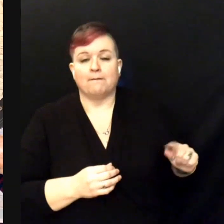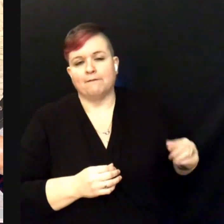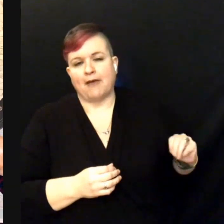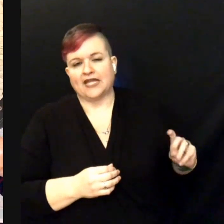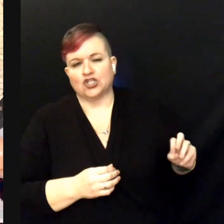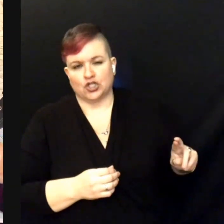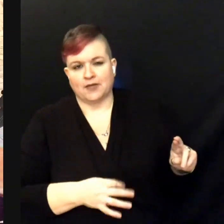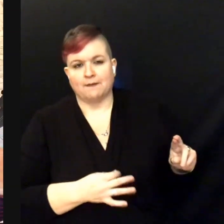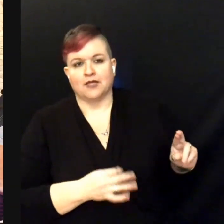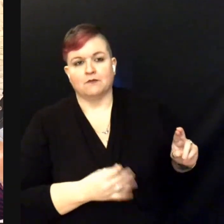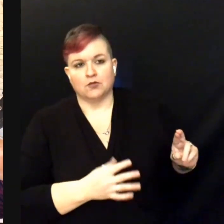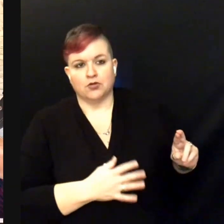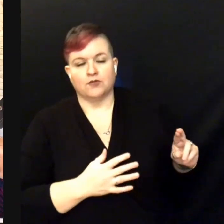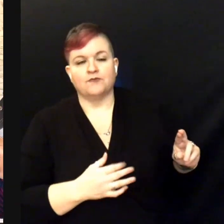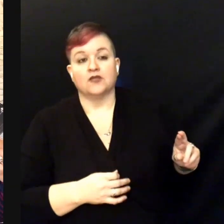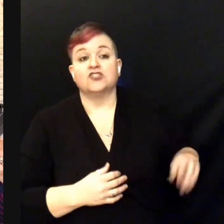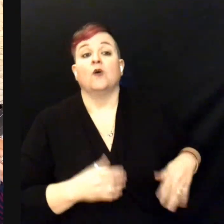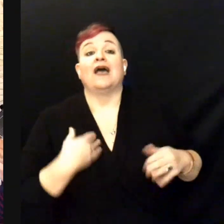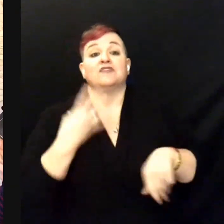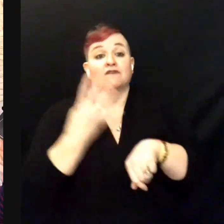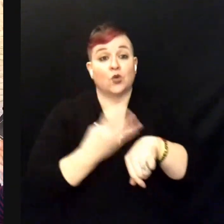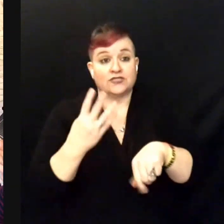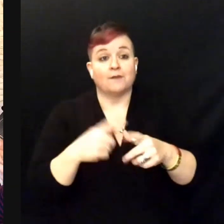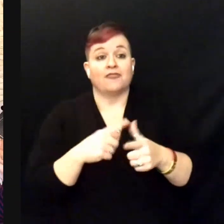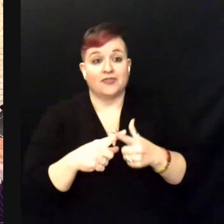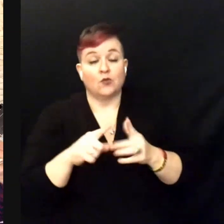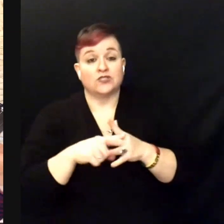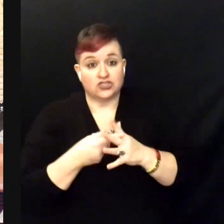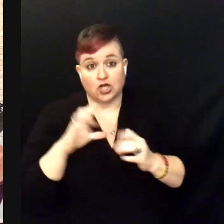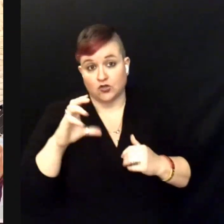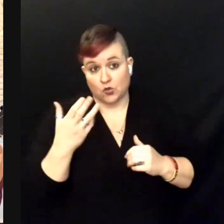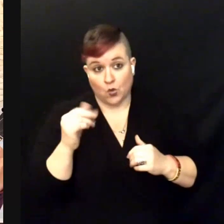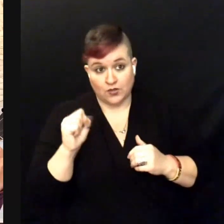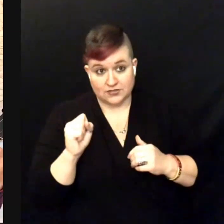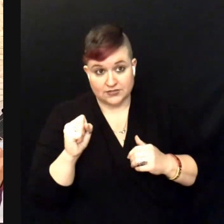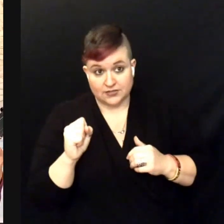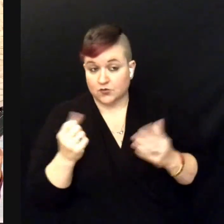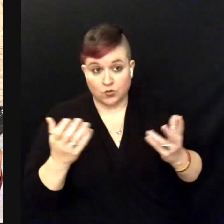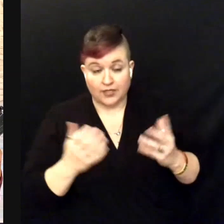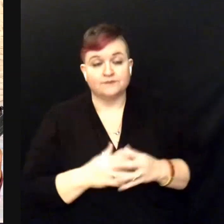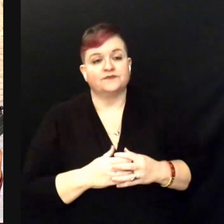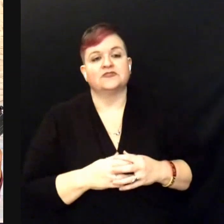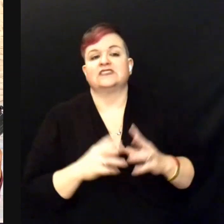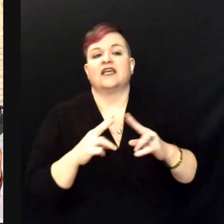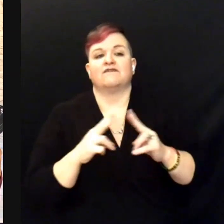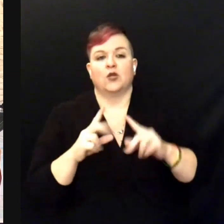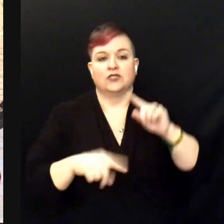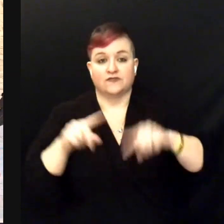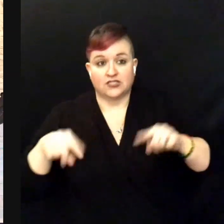So after four times, we're going to go into the chorus which is a variation of C